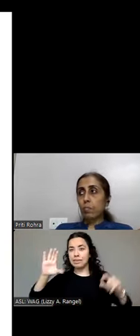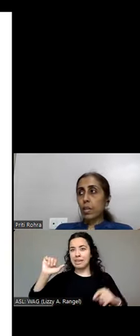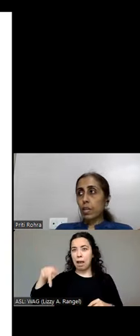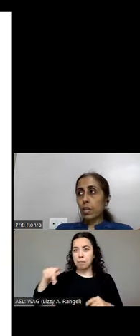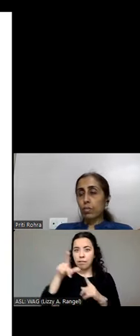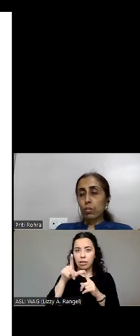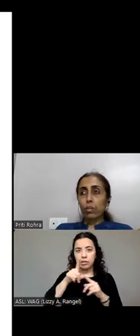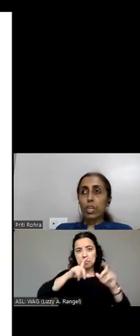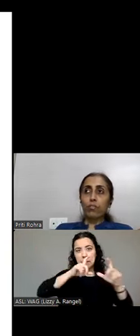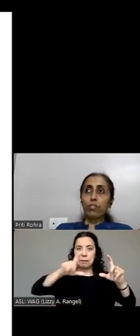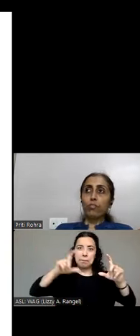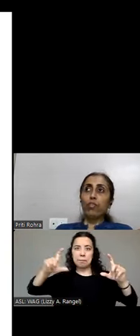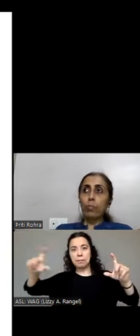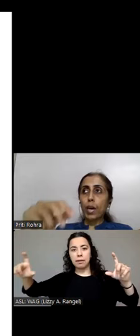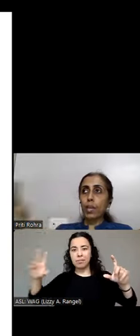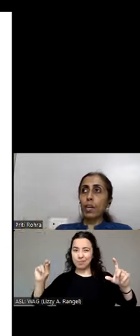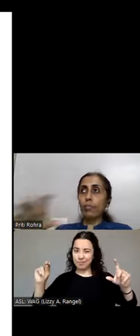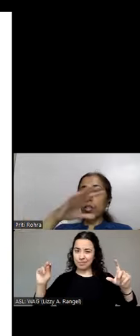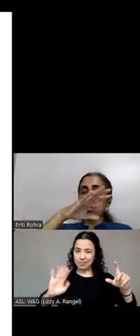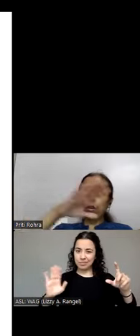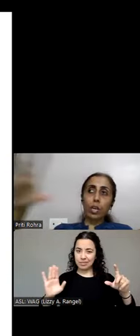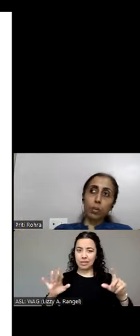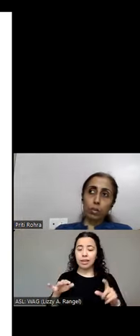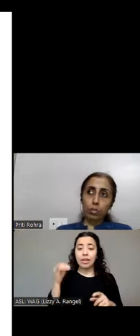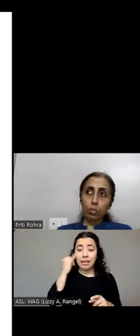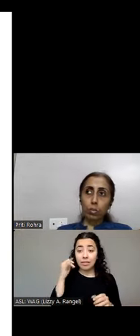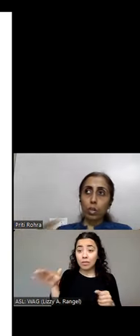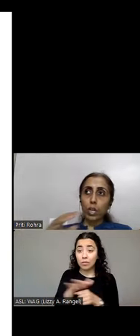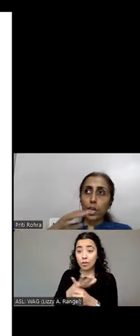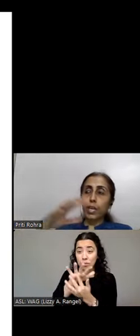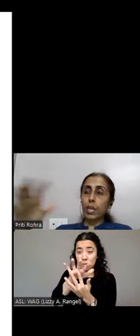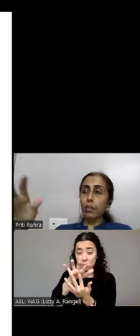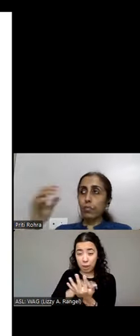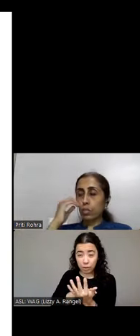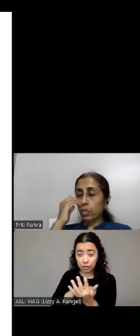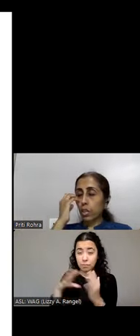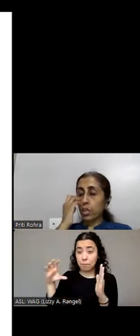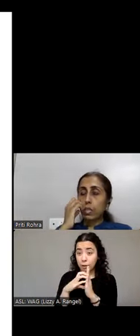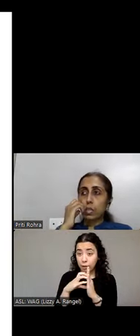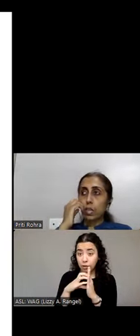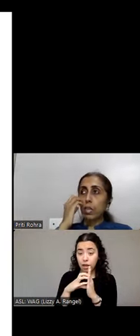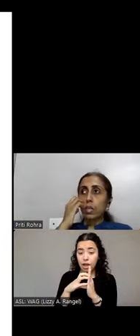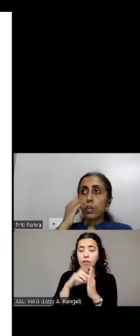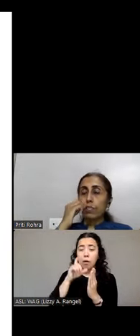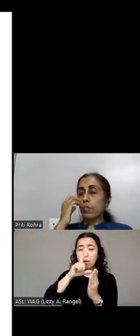paragraphs -- don't half a full paragraph with all capitals or italic fonts. Very,